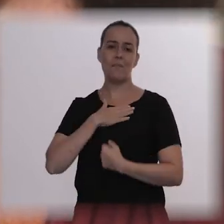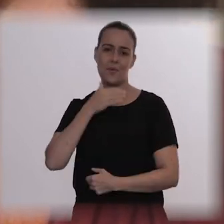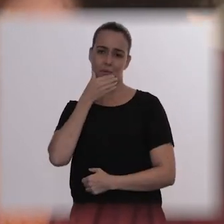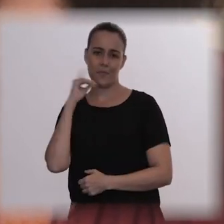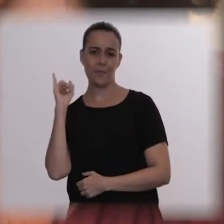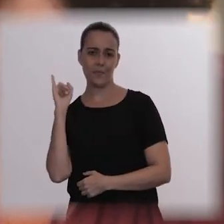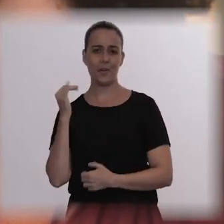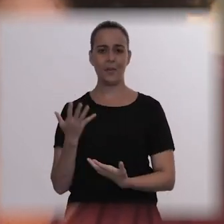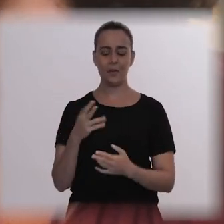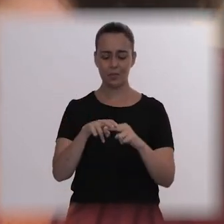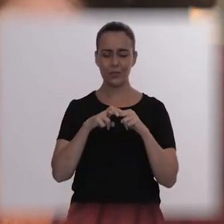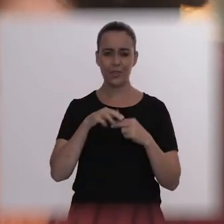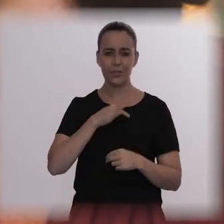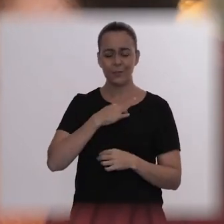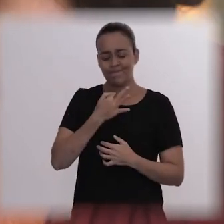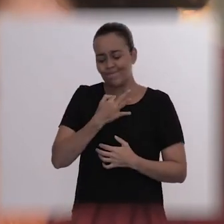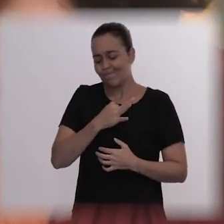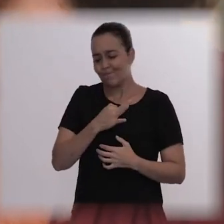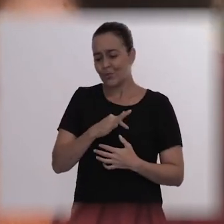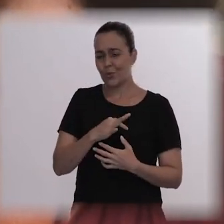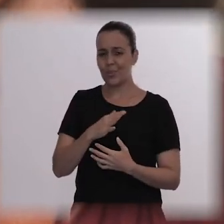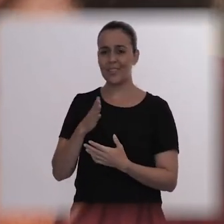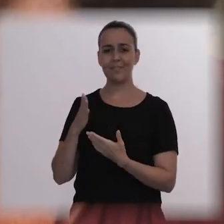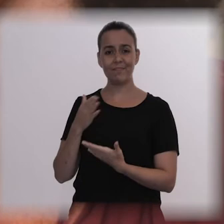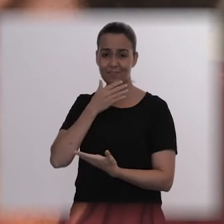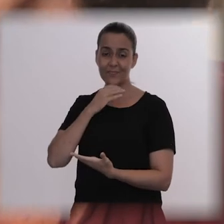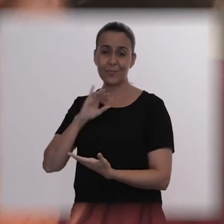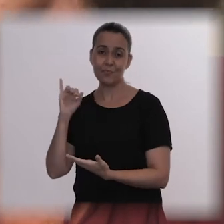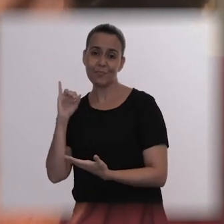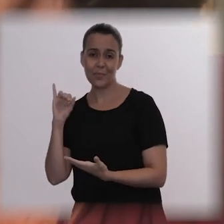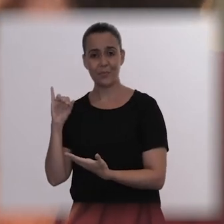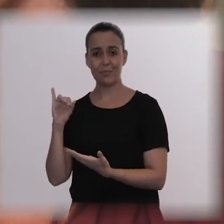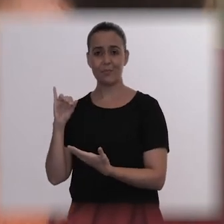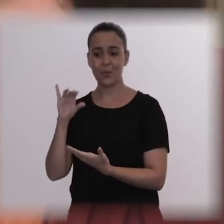That's why his choice hurts, even though I try to respect that.